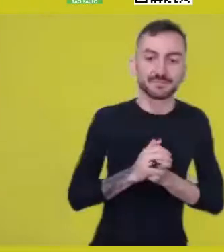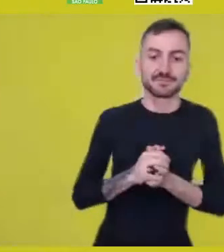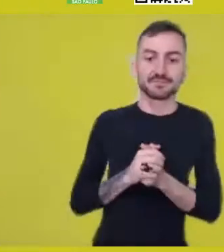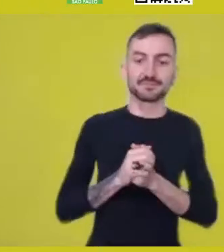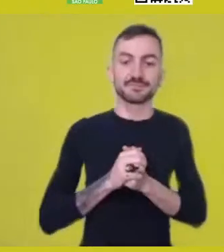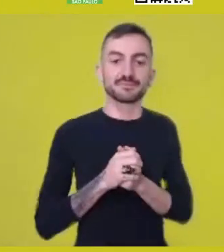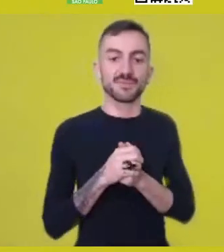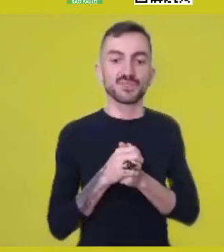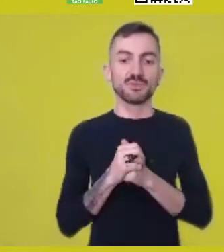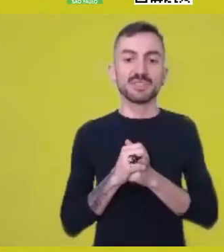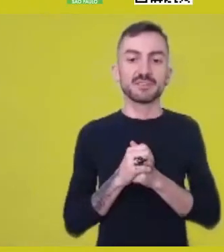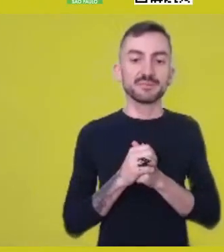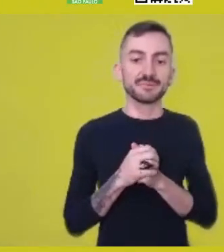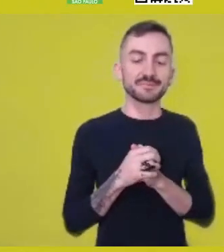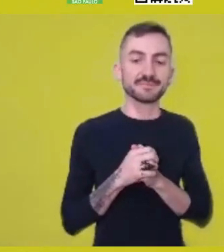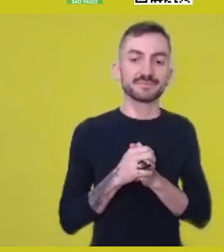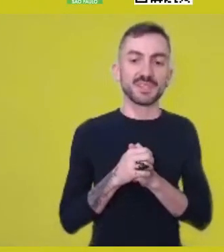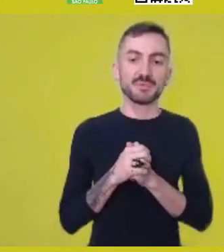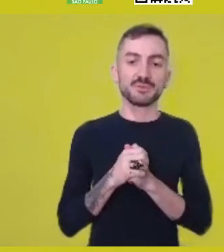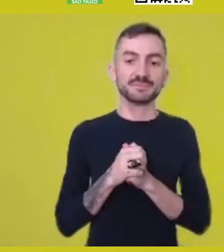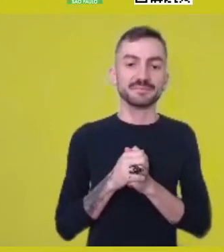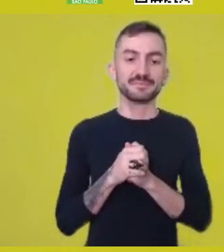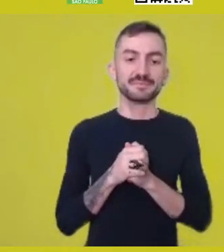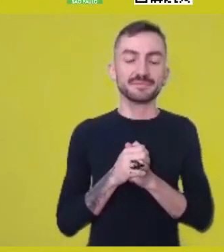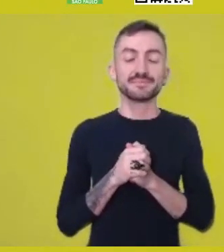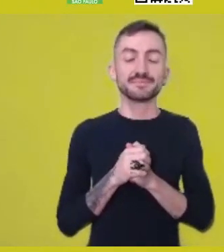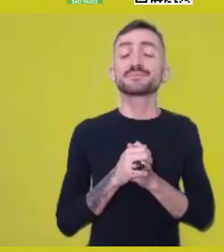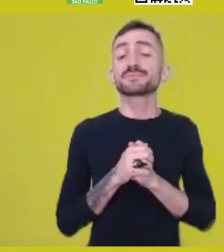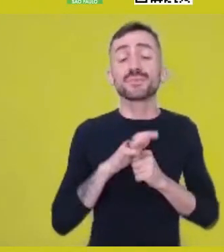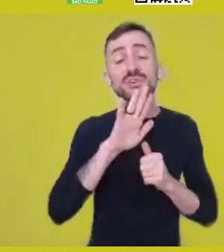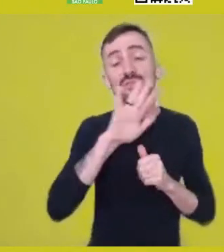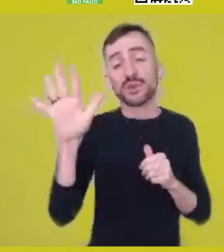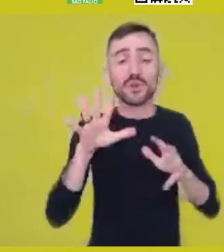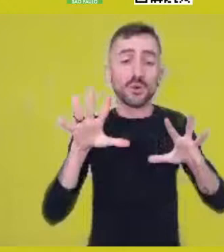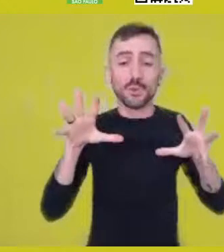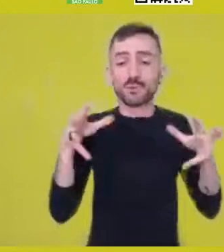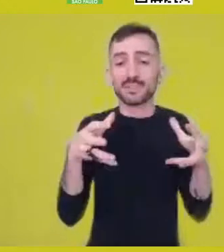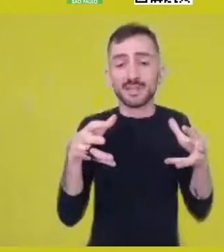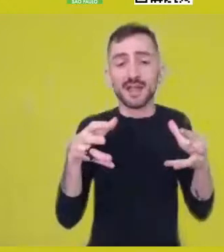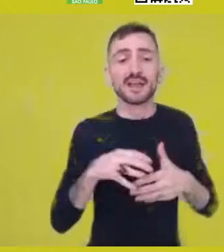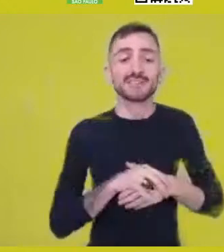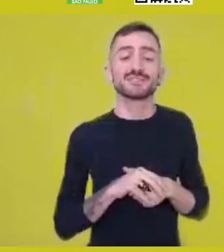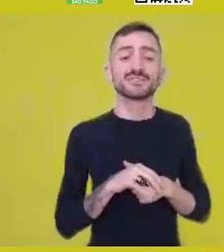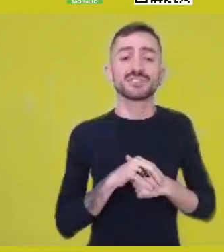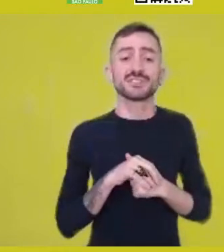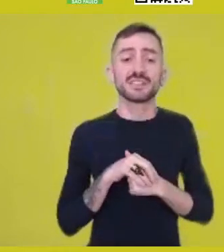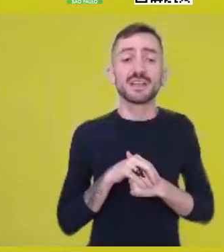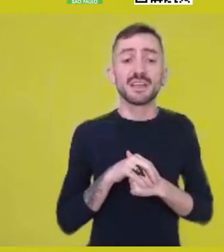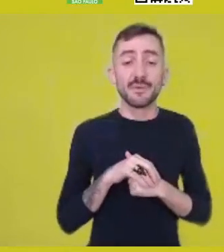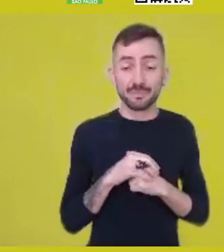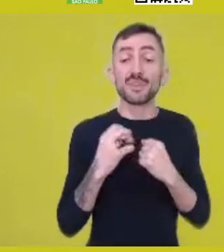can only act communally. Meaning, it isn’t about some individual force